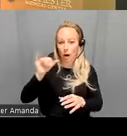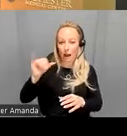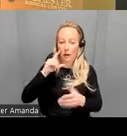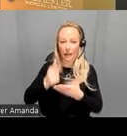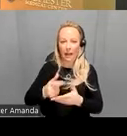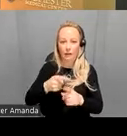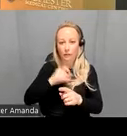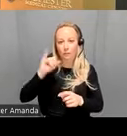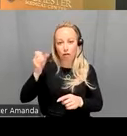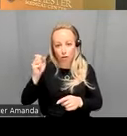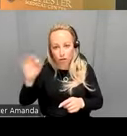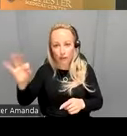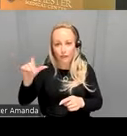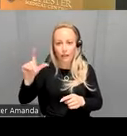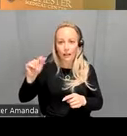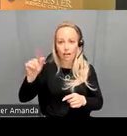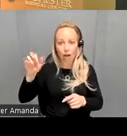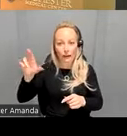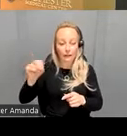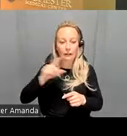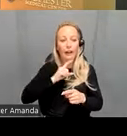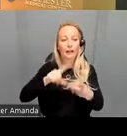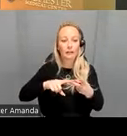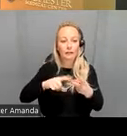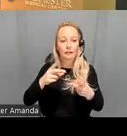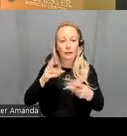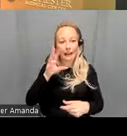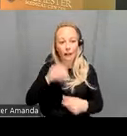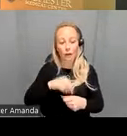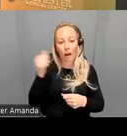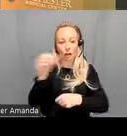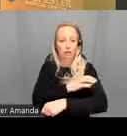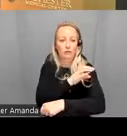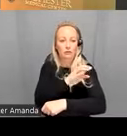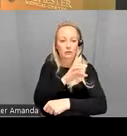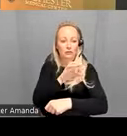lazarian uh we're going to include other clinical control groups which might be more relevant like